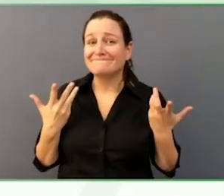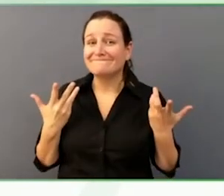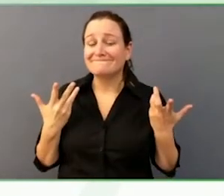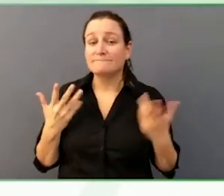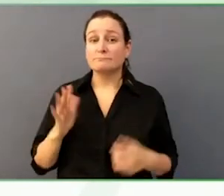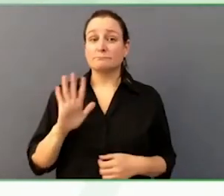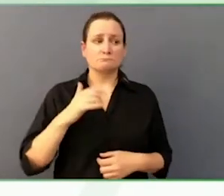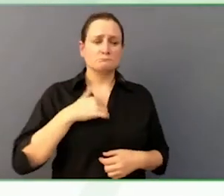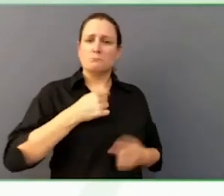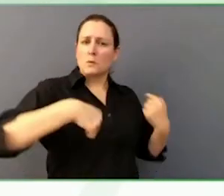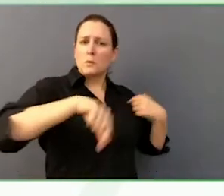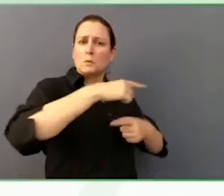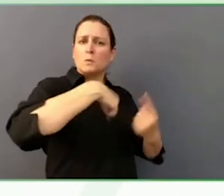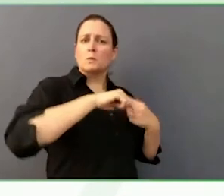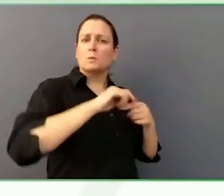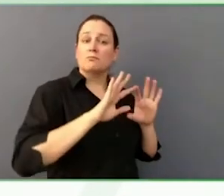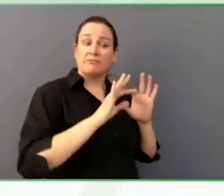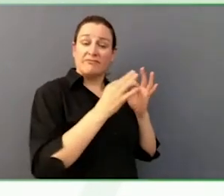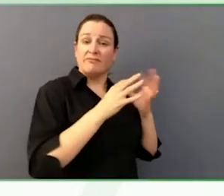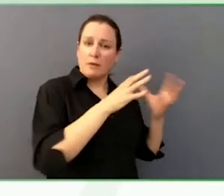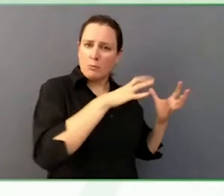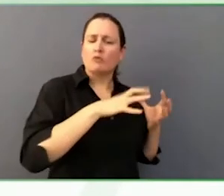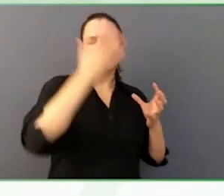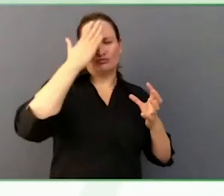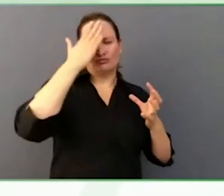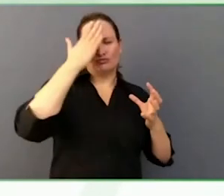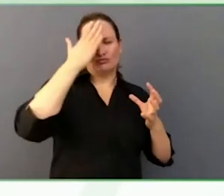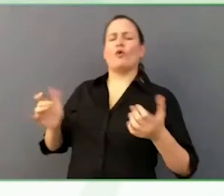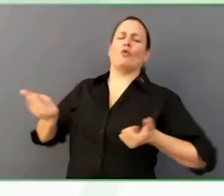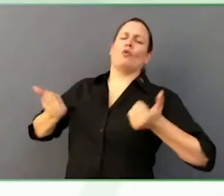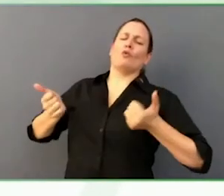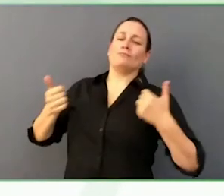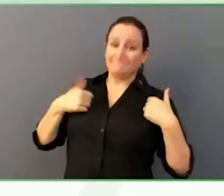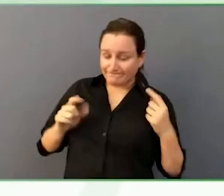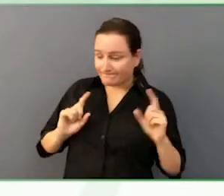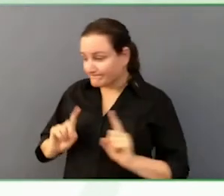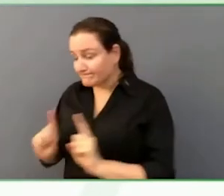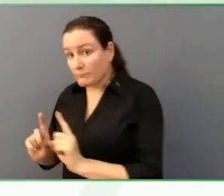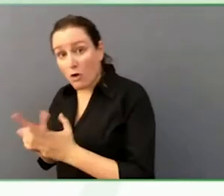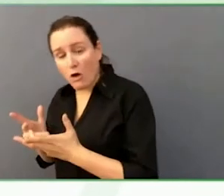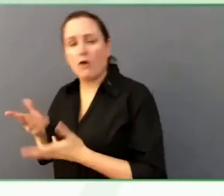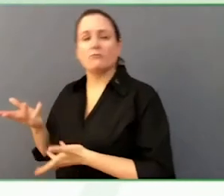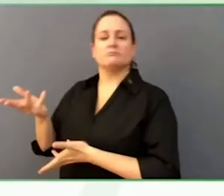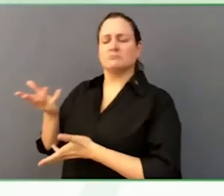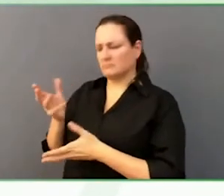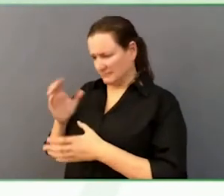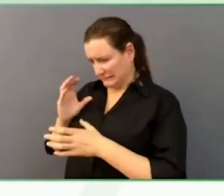So, usually people go to the communication system if they can't figure out what he's trying to say verbally.